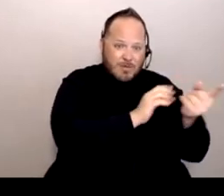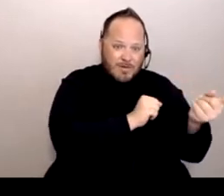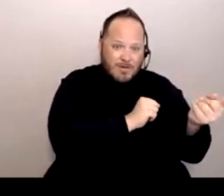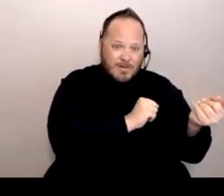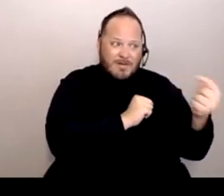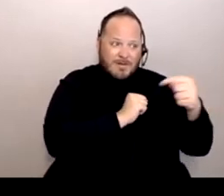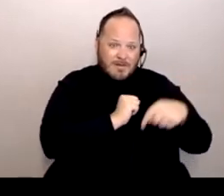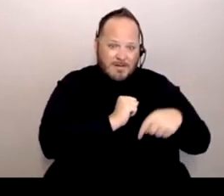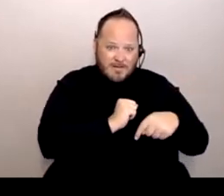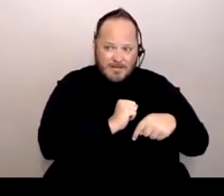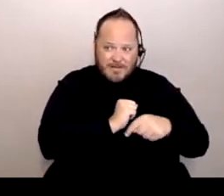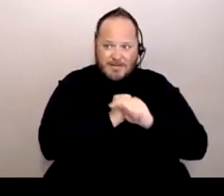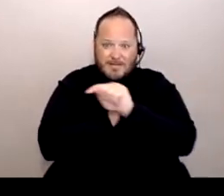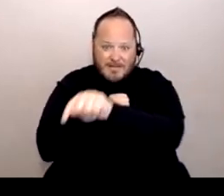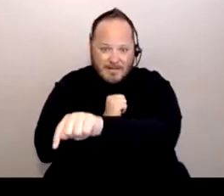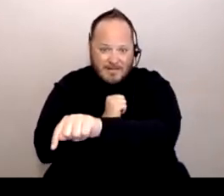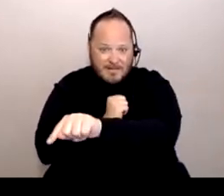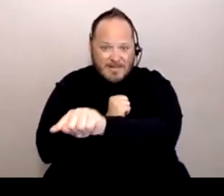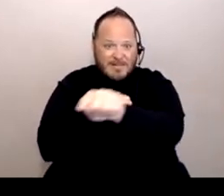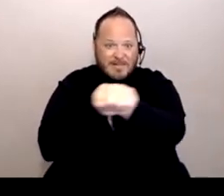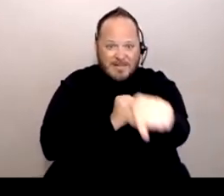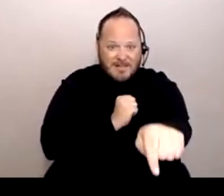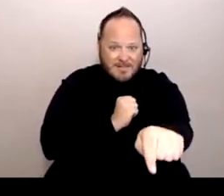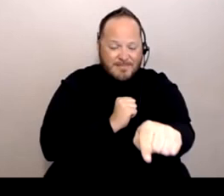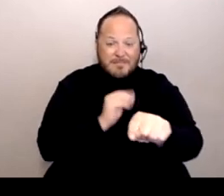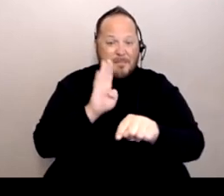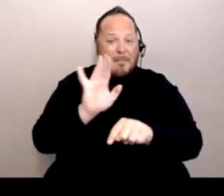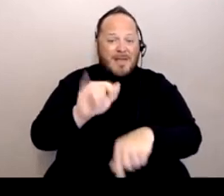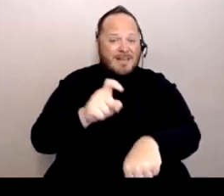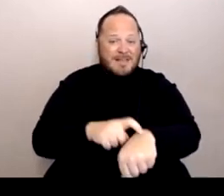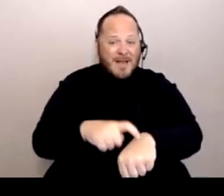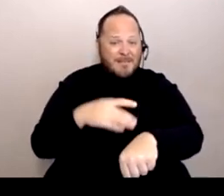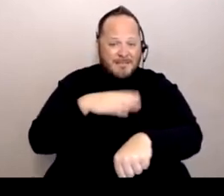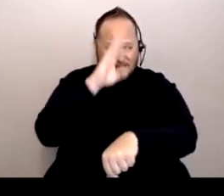And so that is a perfect example how this spreads like wildfire.